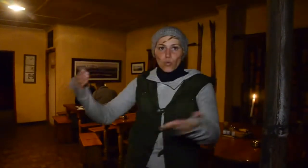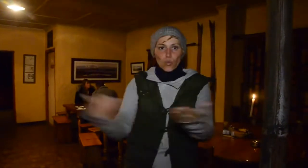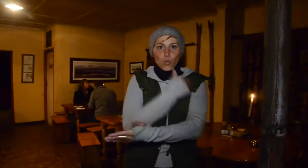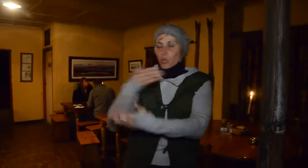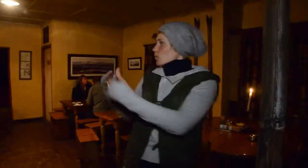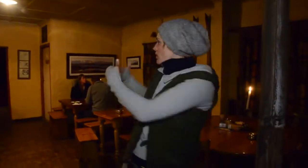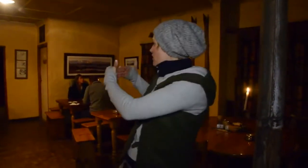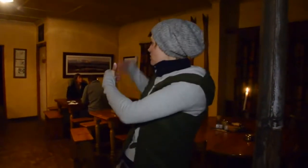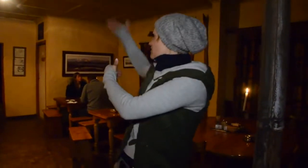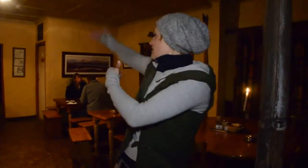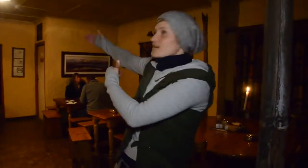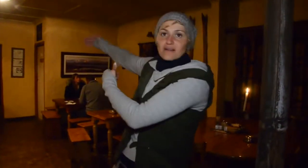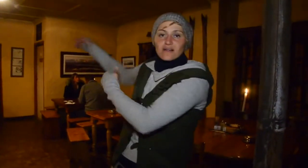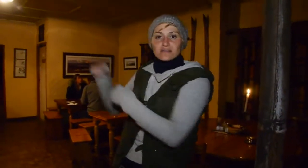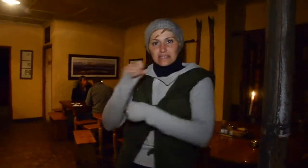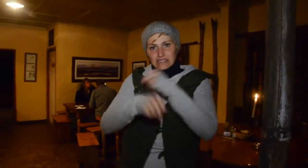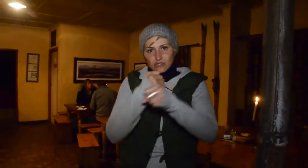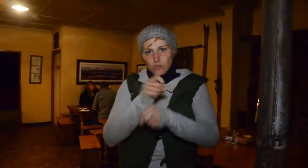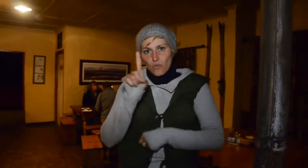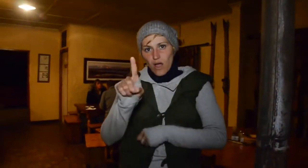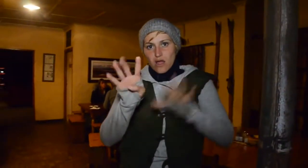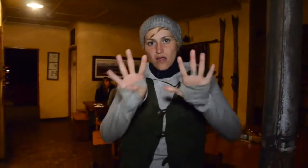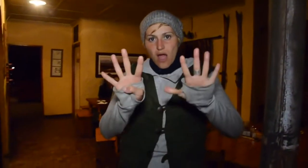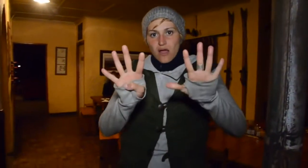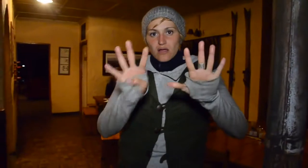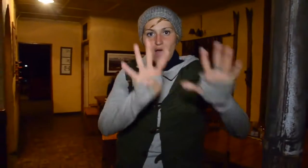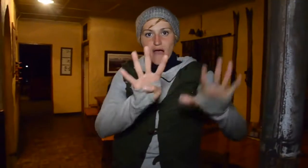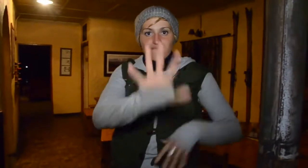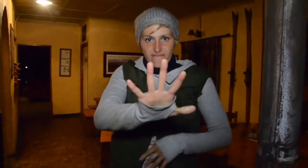Over there is the new expansion added on